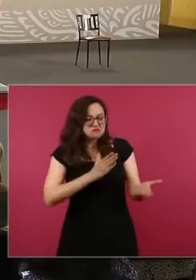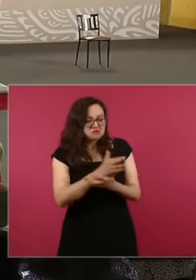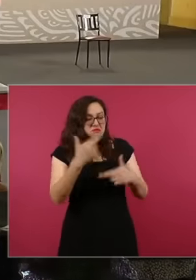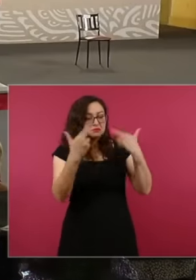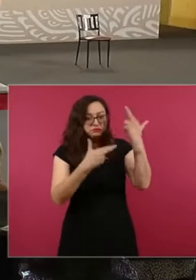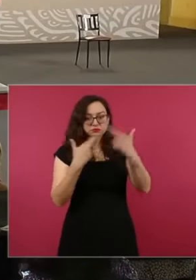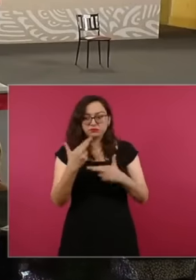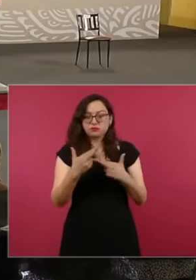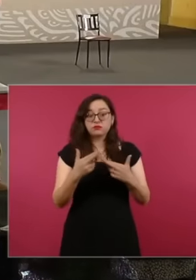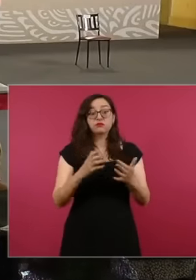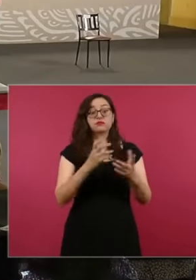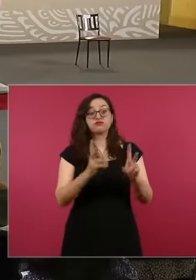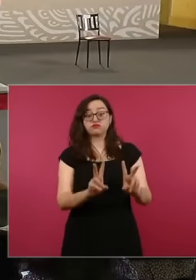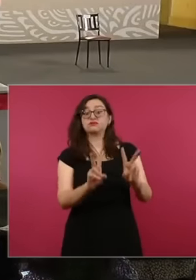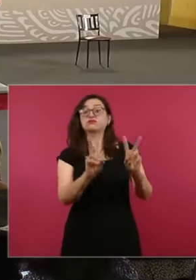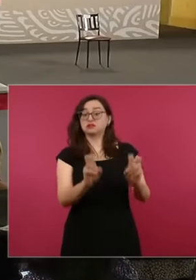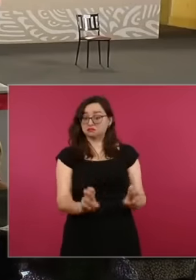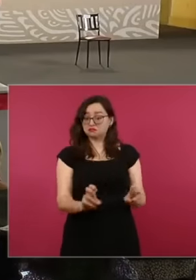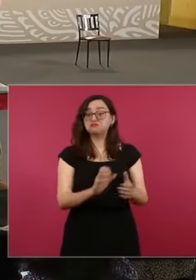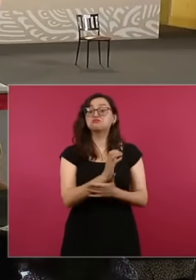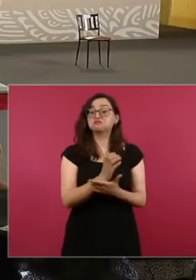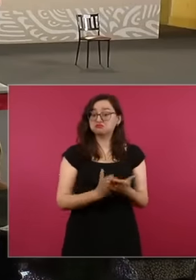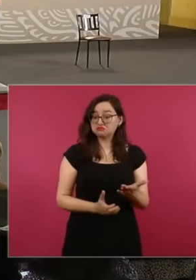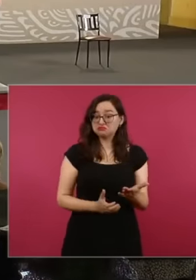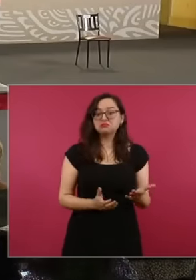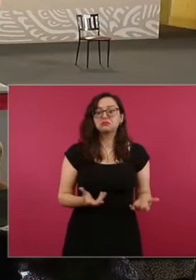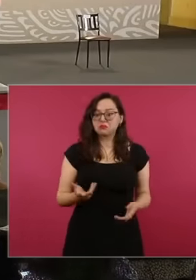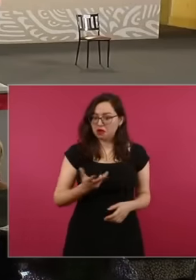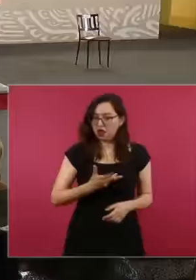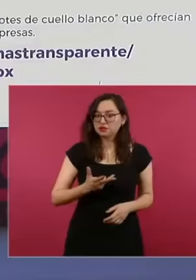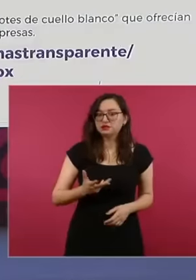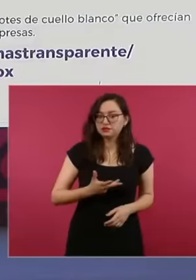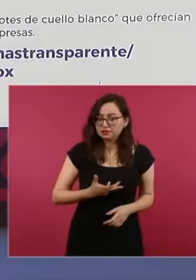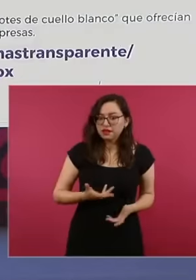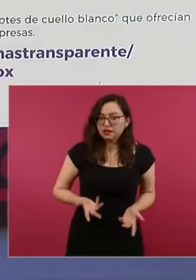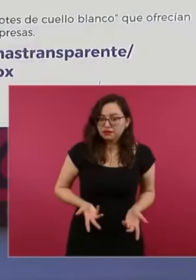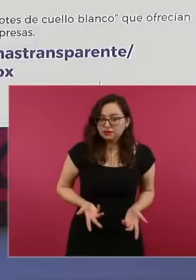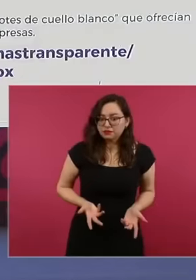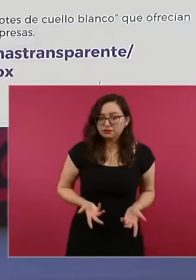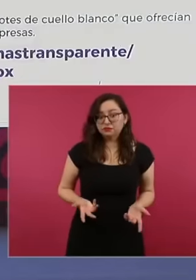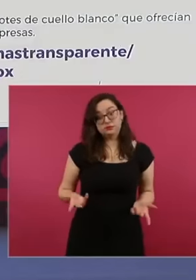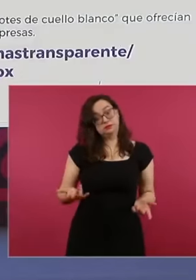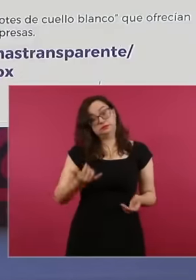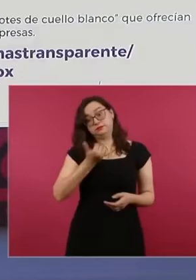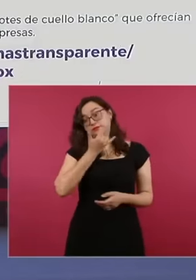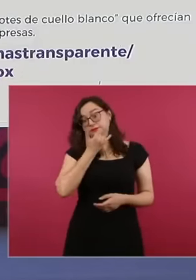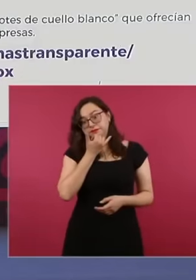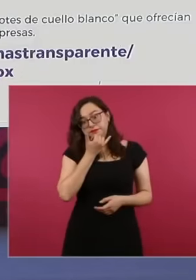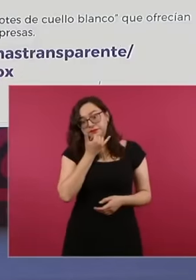000 contracts, a lot of information that appears in the press and that they then distort Those who do not like